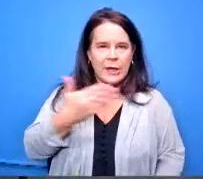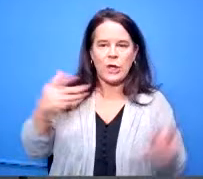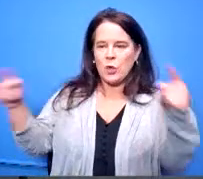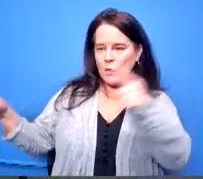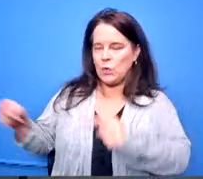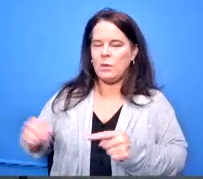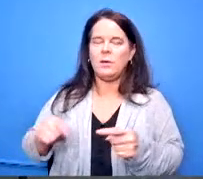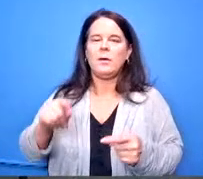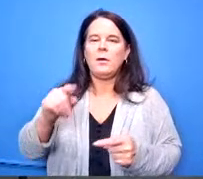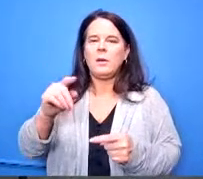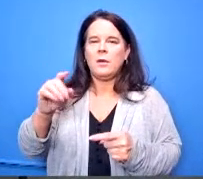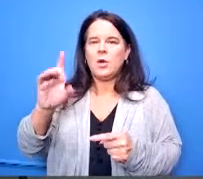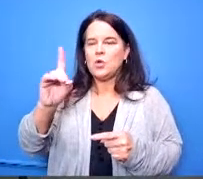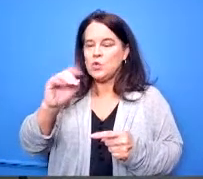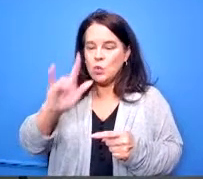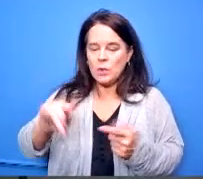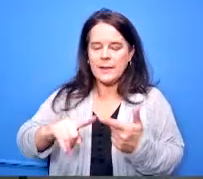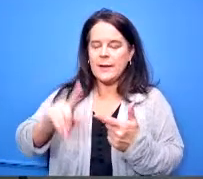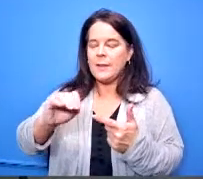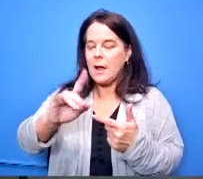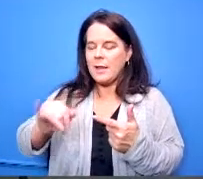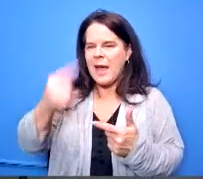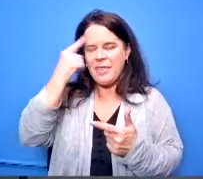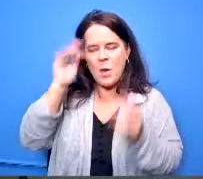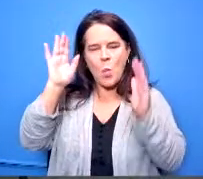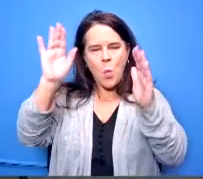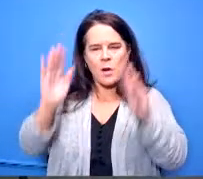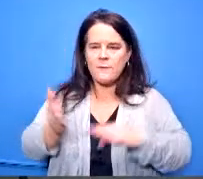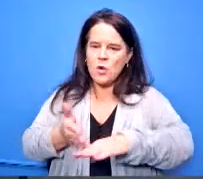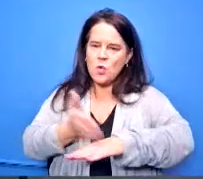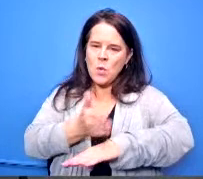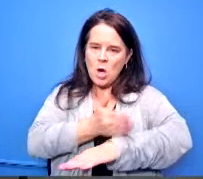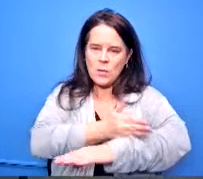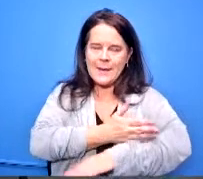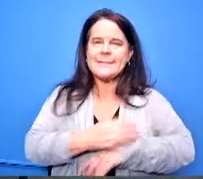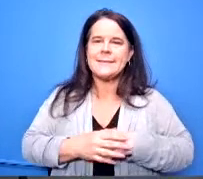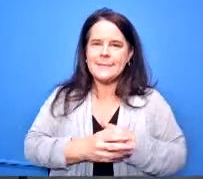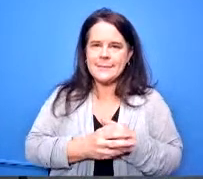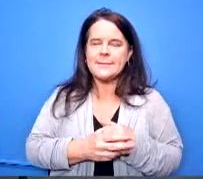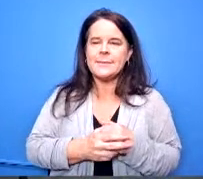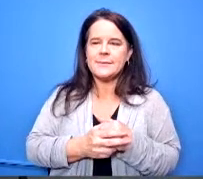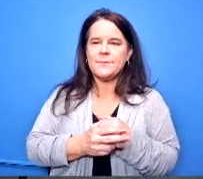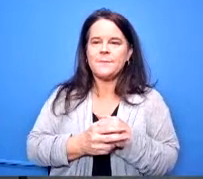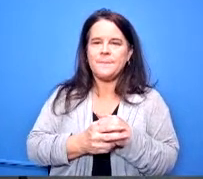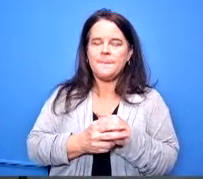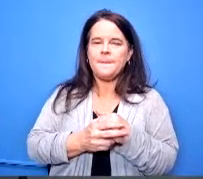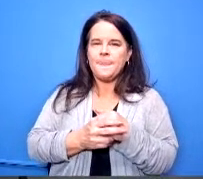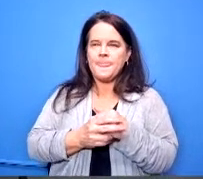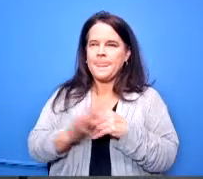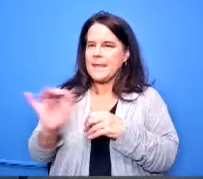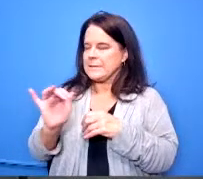think we're making great progress here i think as you know uh dr goodwin would mention i mean